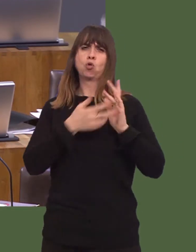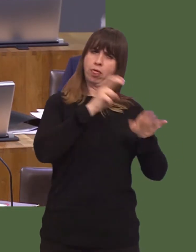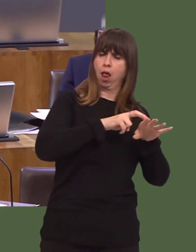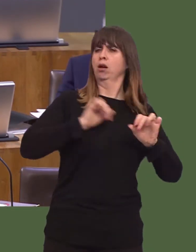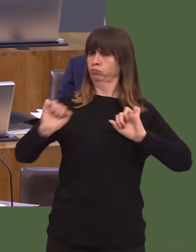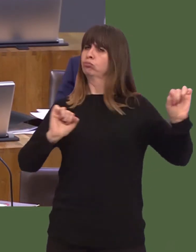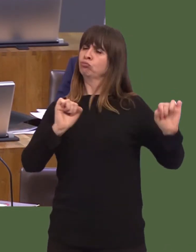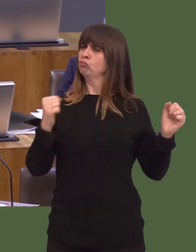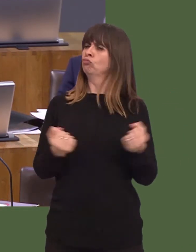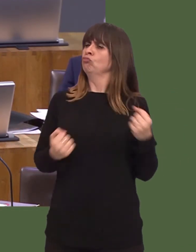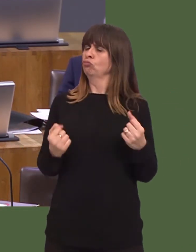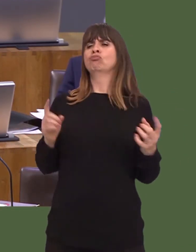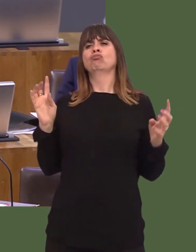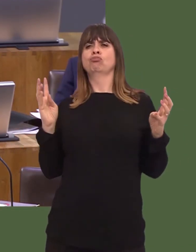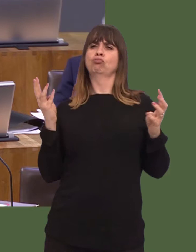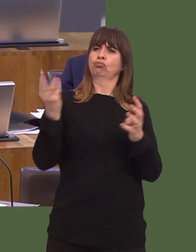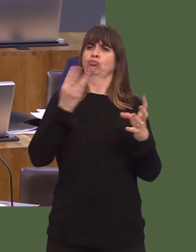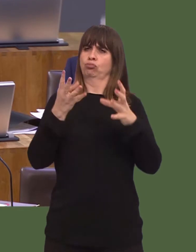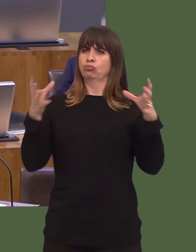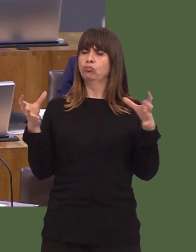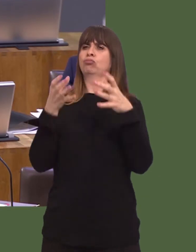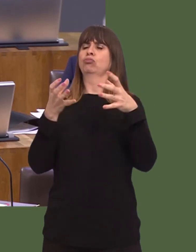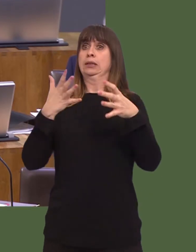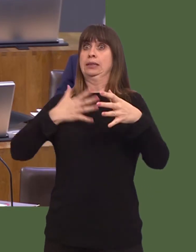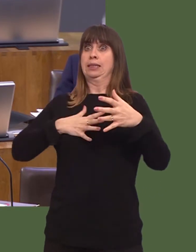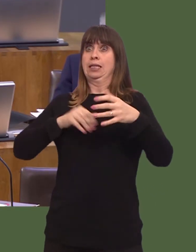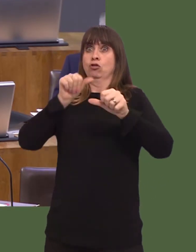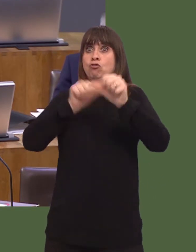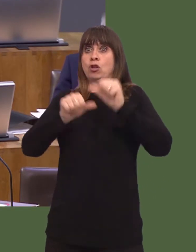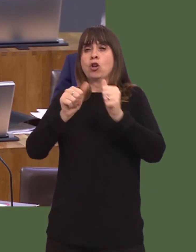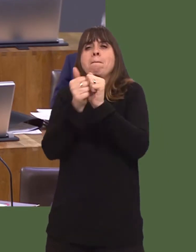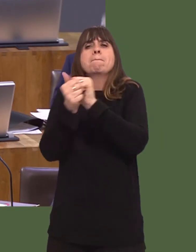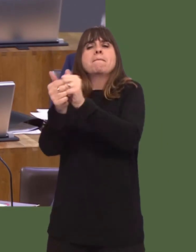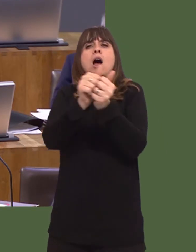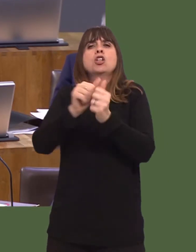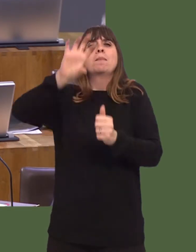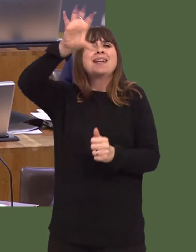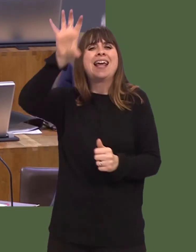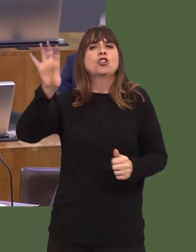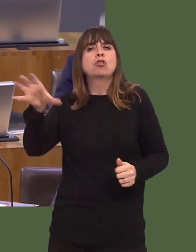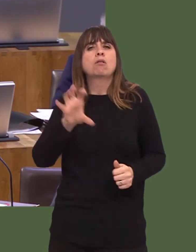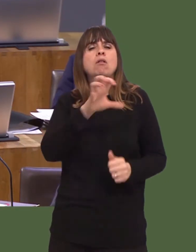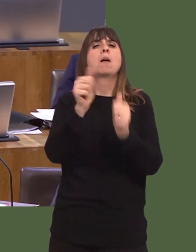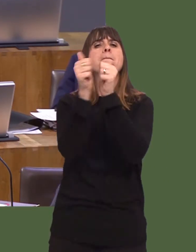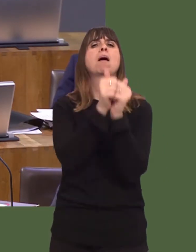place a structure that reflects the fact that this is a partnership of nations, rather than